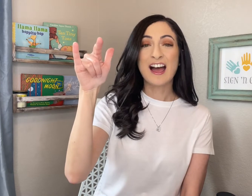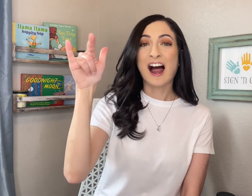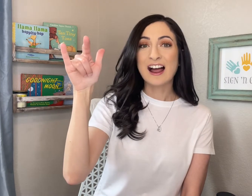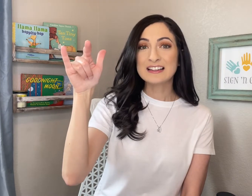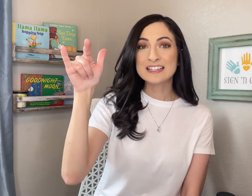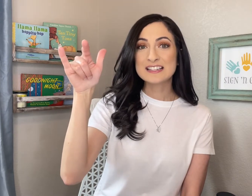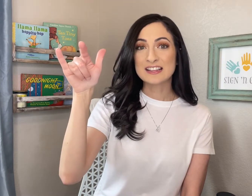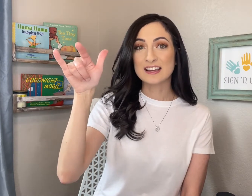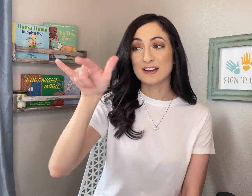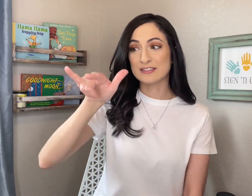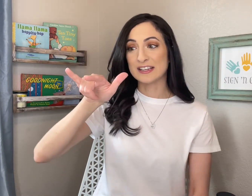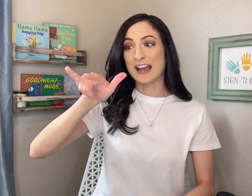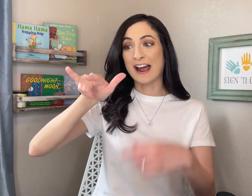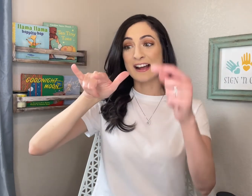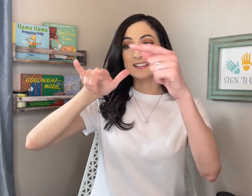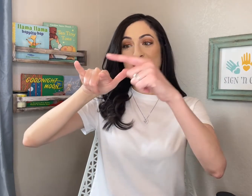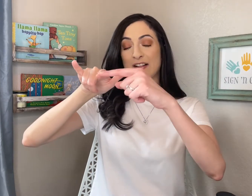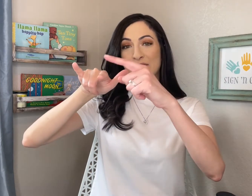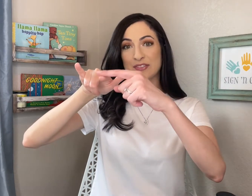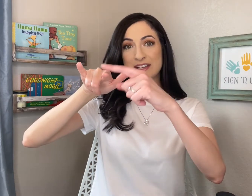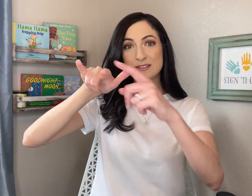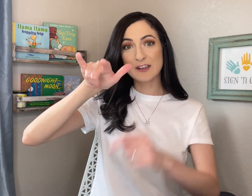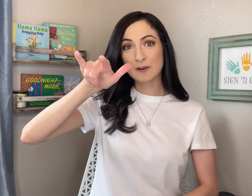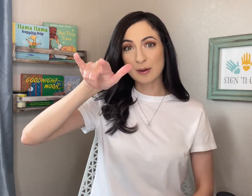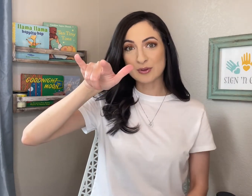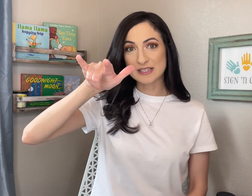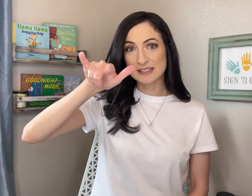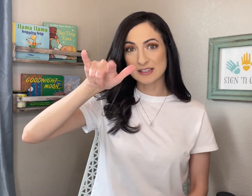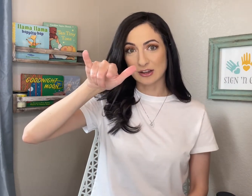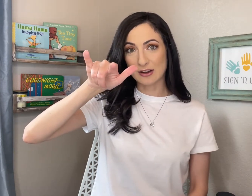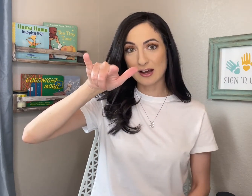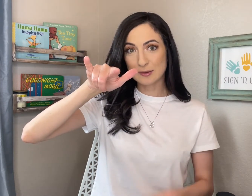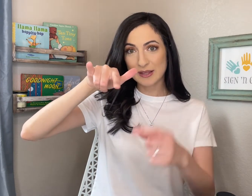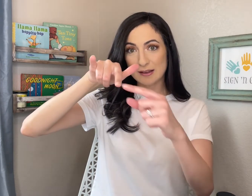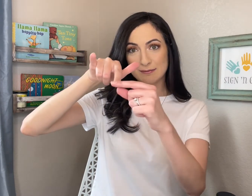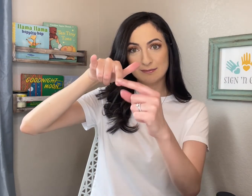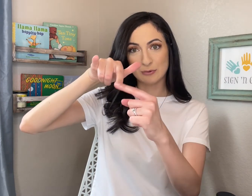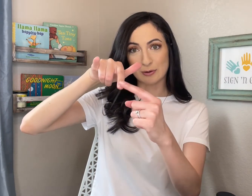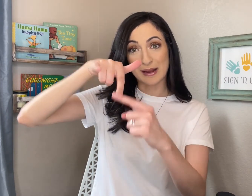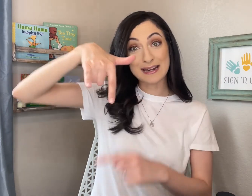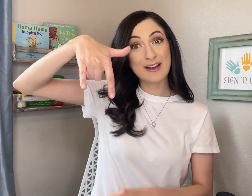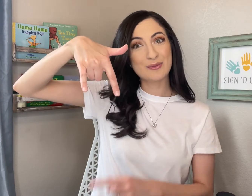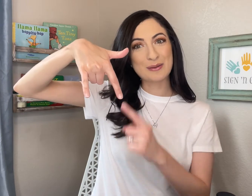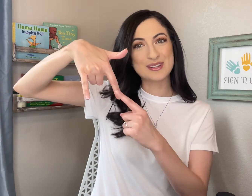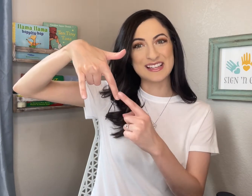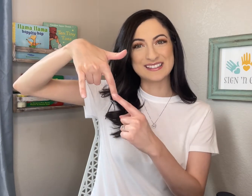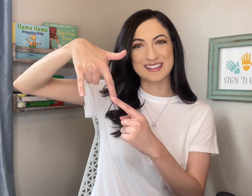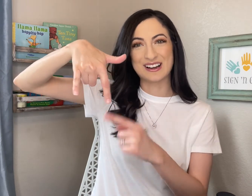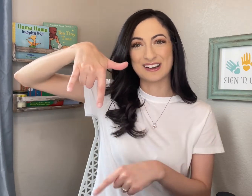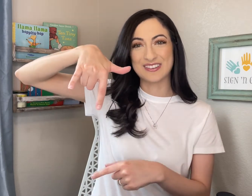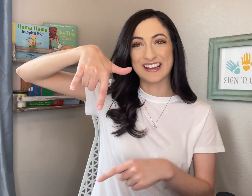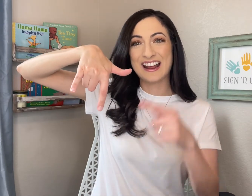I like to think of it as... this finger represents the cockpit, or my nail represents the cockpit,